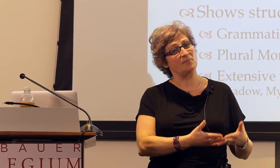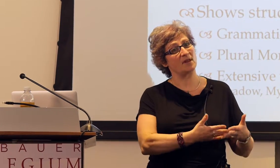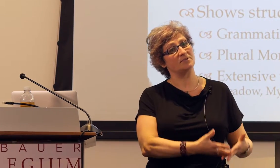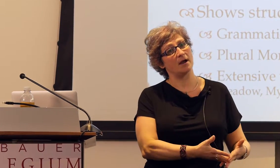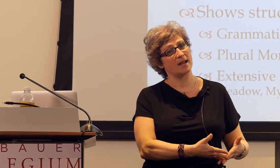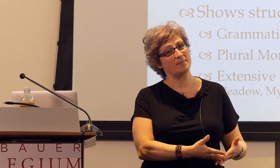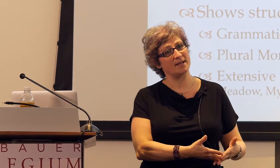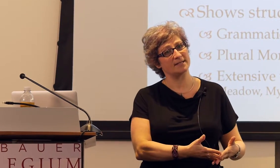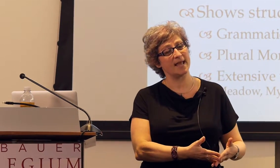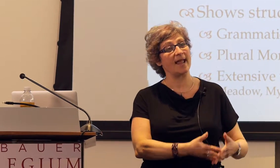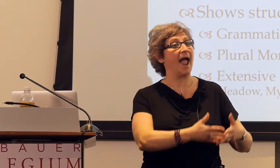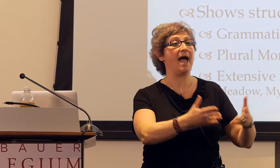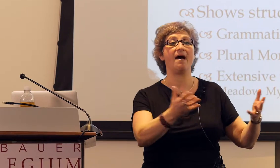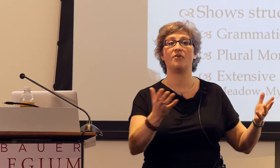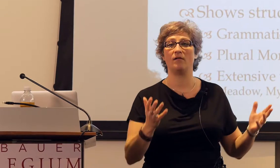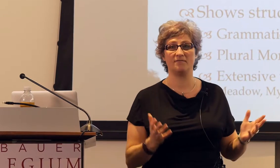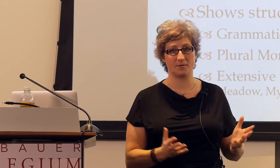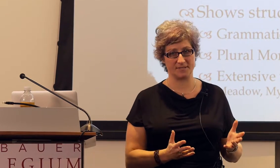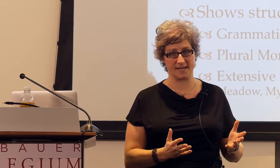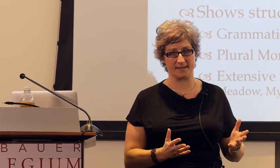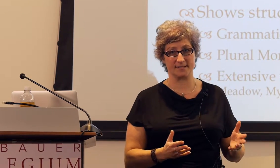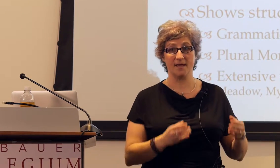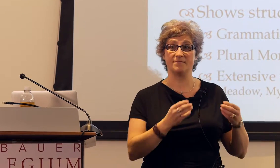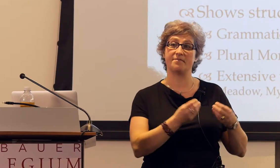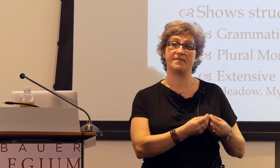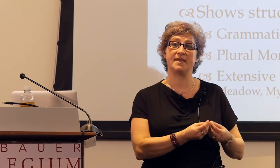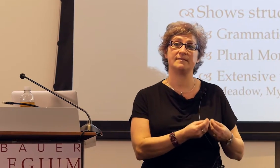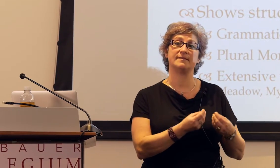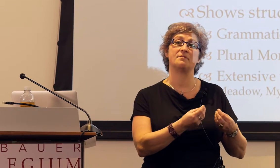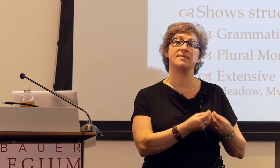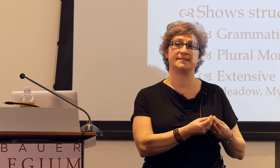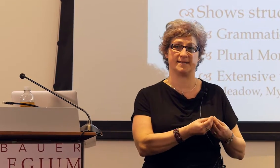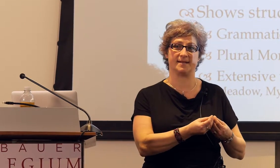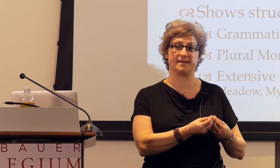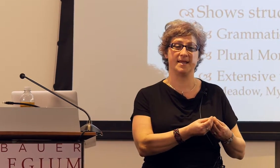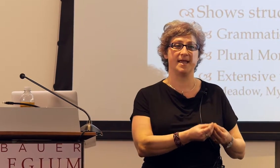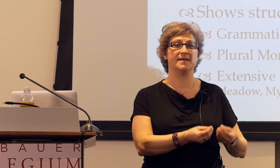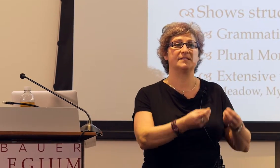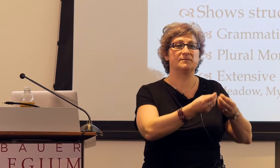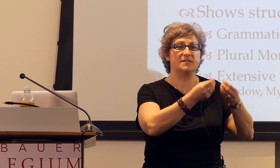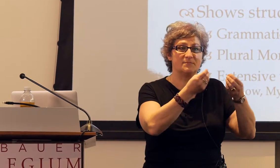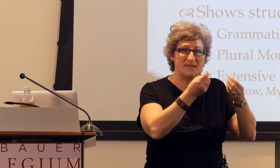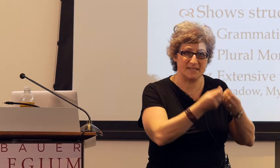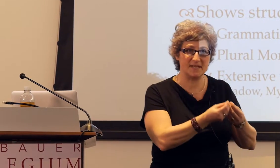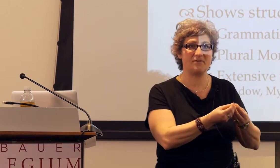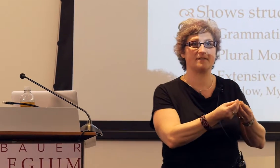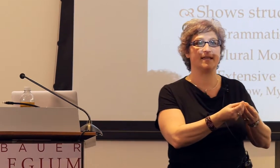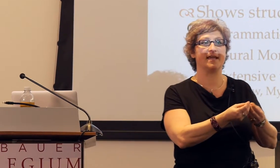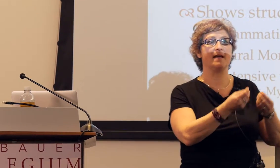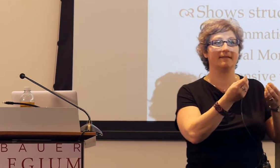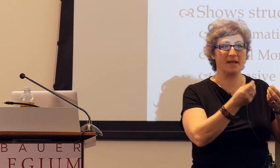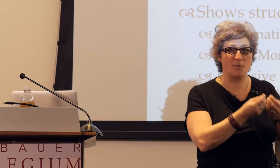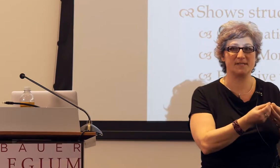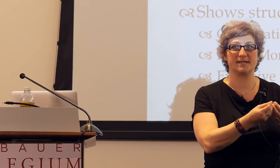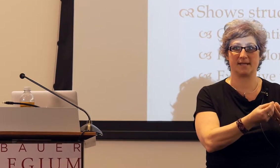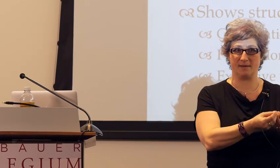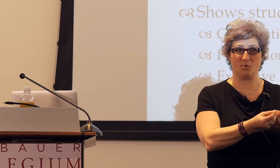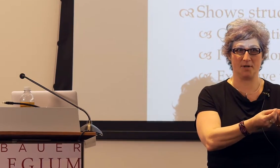Okay, so the people I'm talking about today have all of those things, the thing that they're missing is specifically linguistic input.